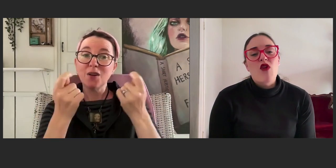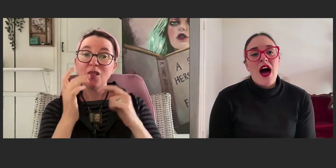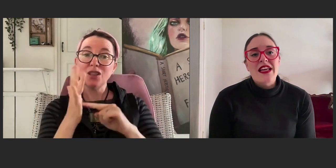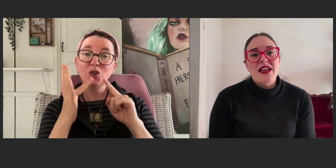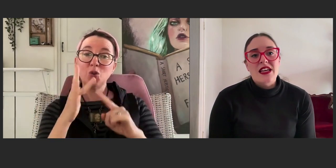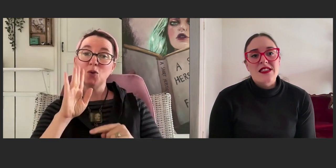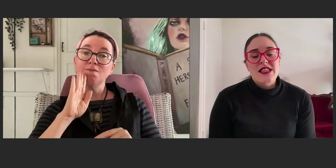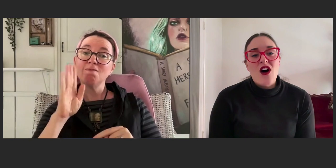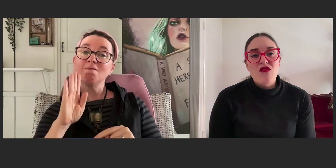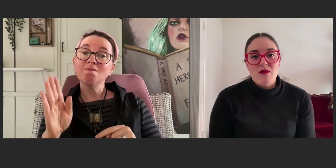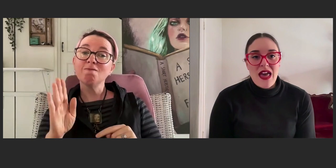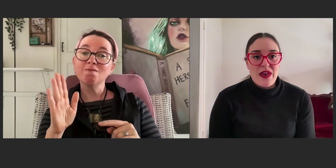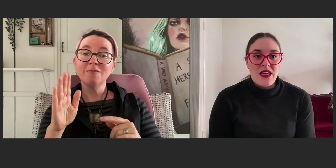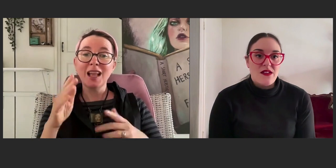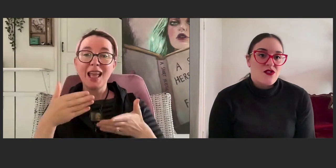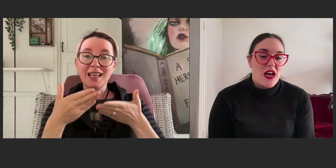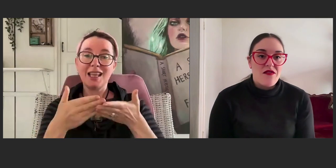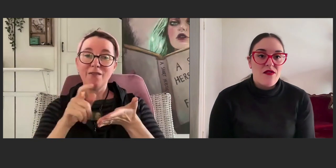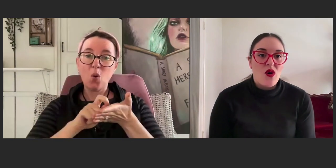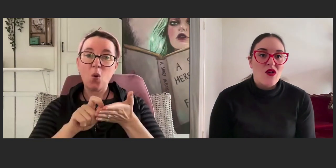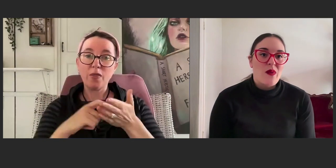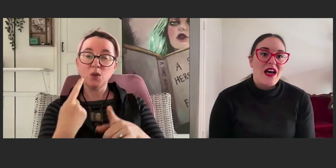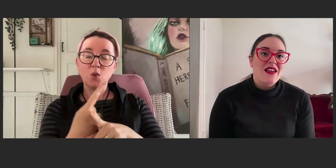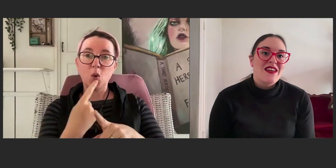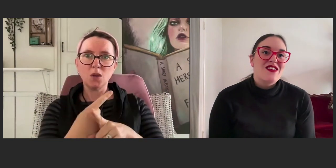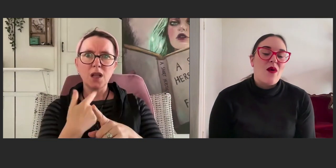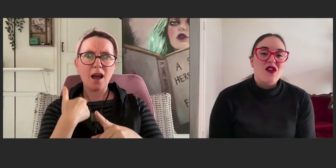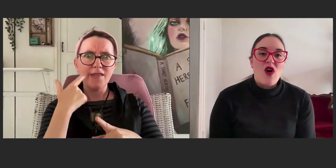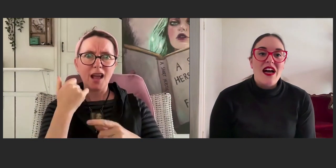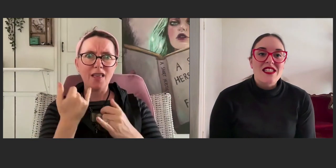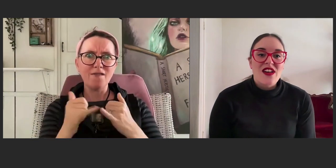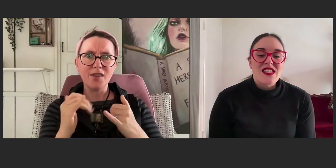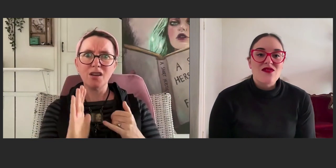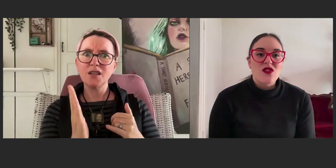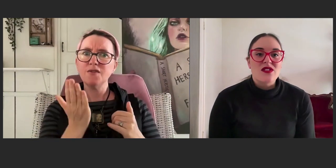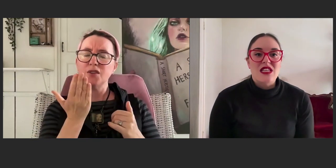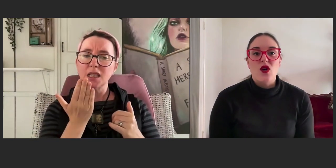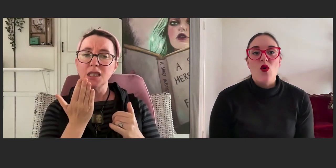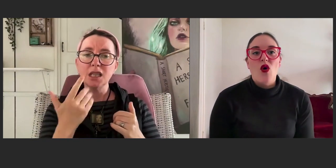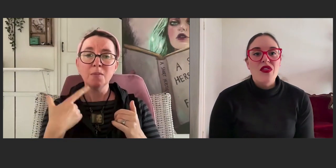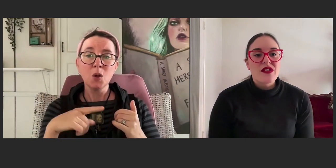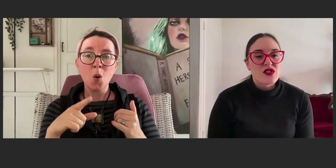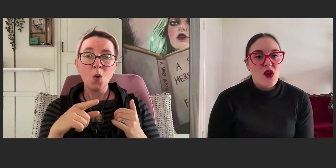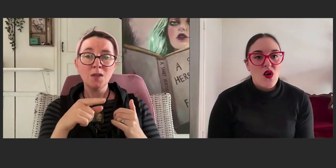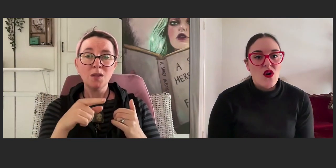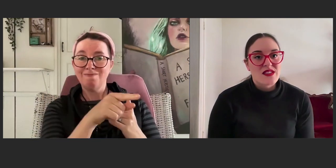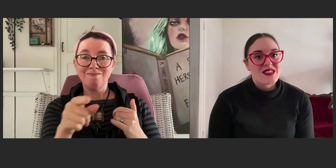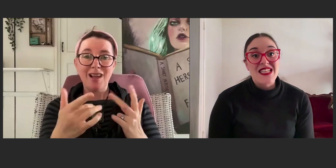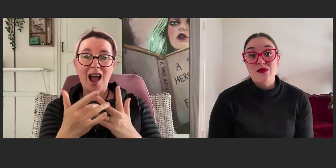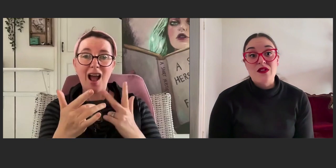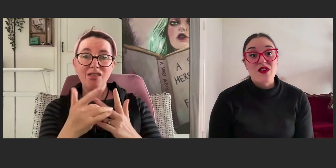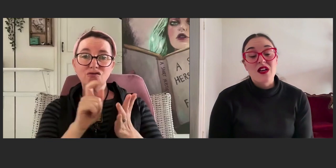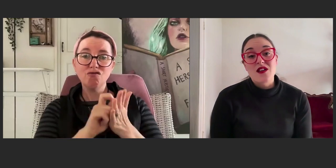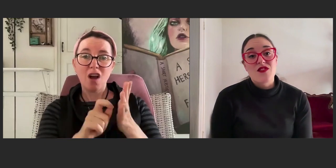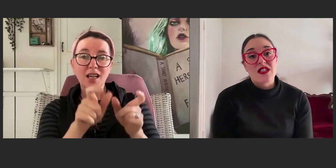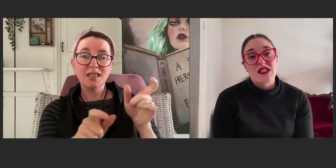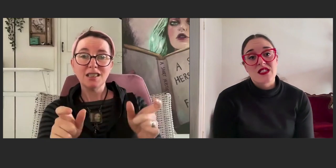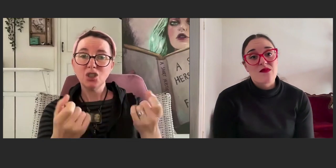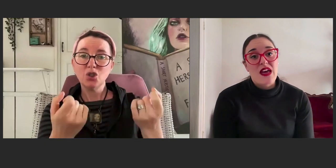Writing itself may be straightforward, but going to writers festivals, giving authors talks, that's been very confronting to me,